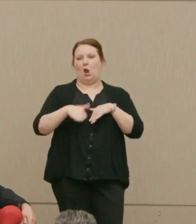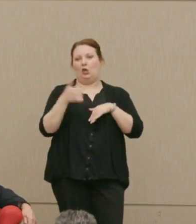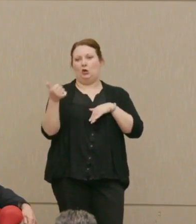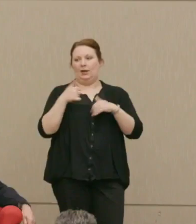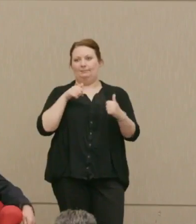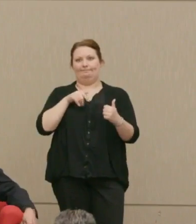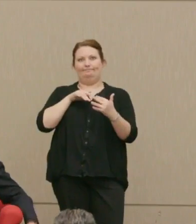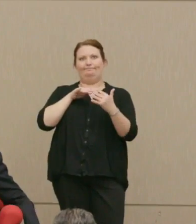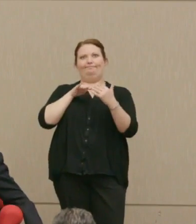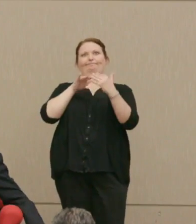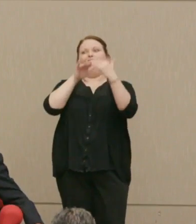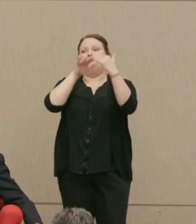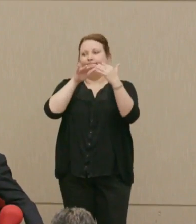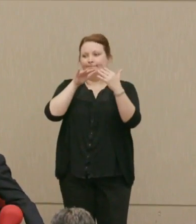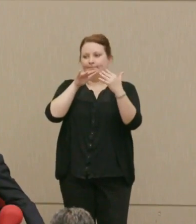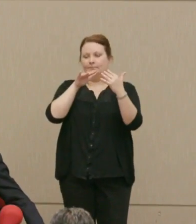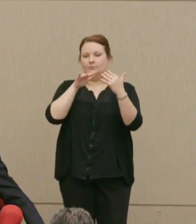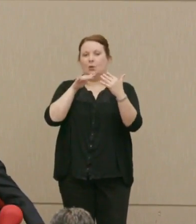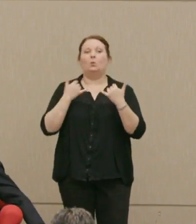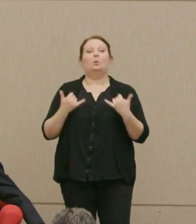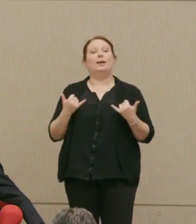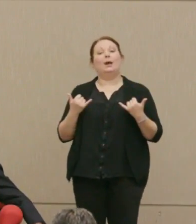Dr. Ellsberg: Okay, right now, of course.